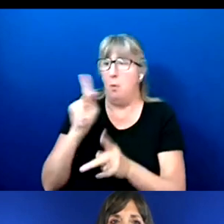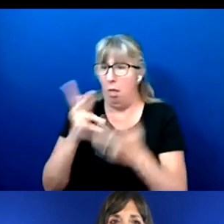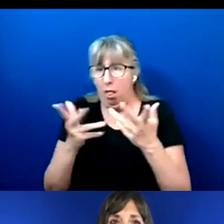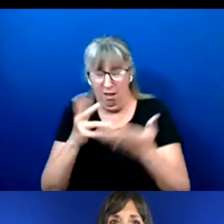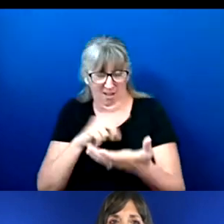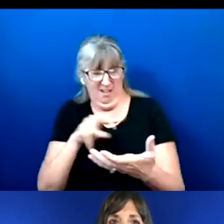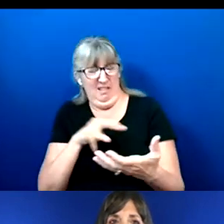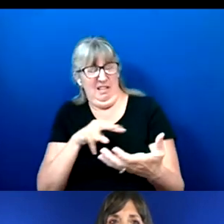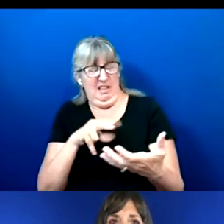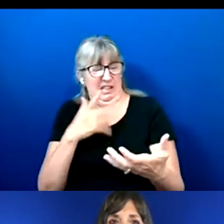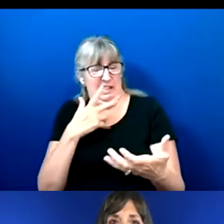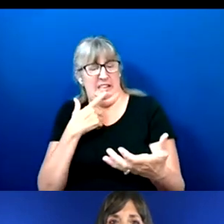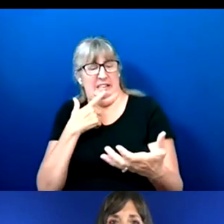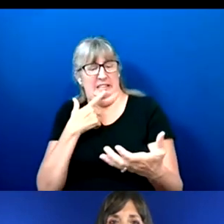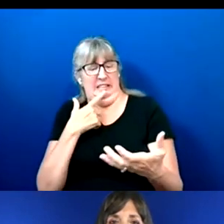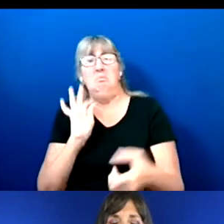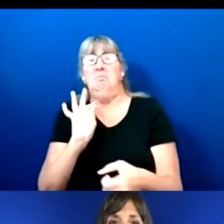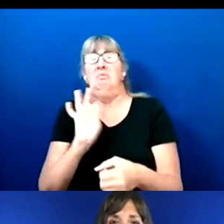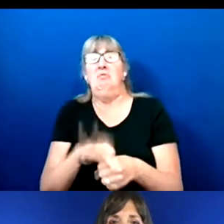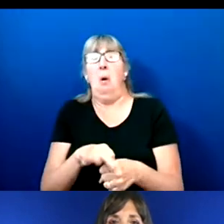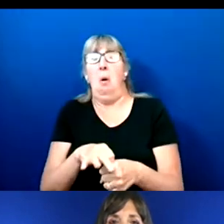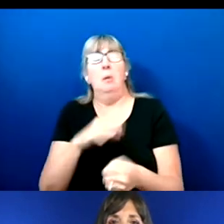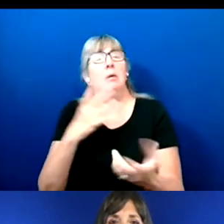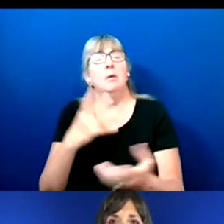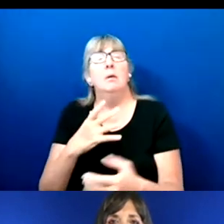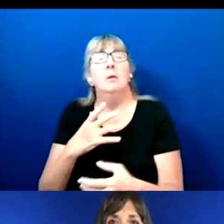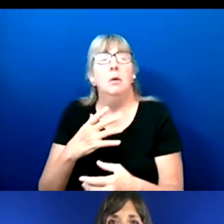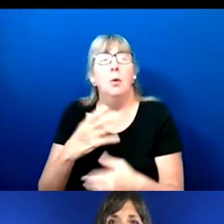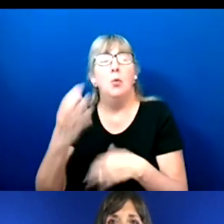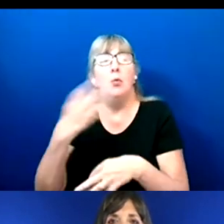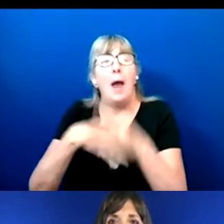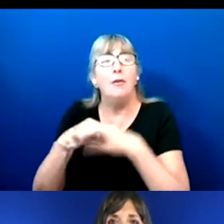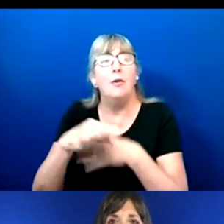to properly educating people about what they're really voting about.